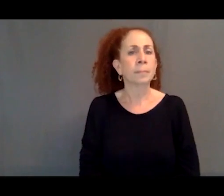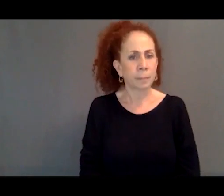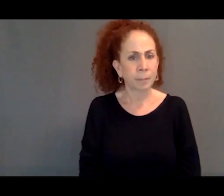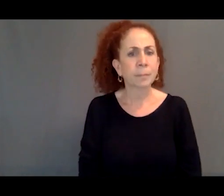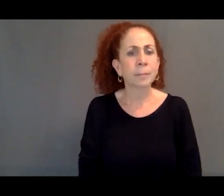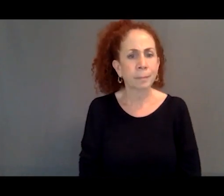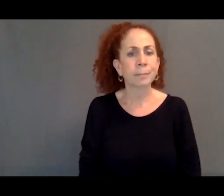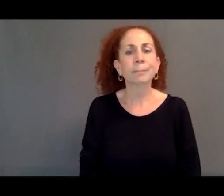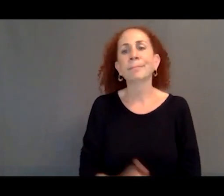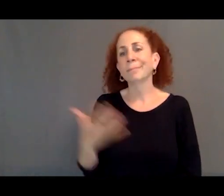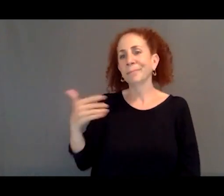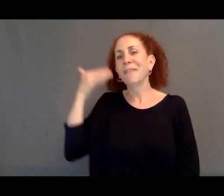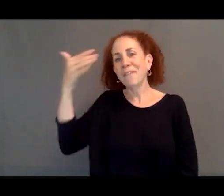But again, as I said, eventually Belarus